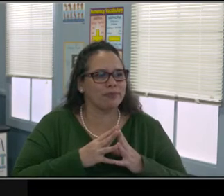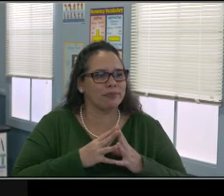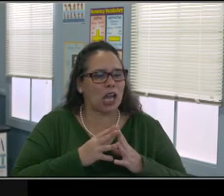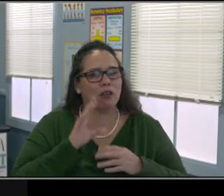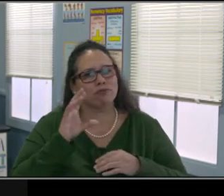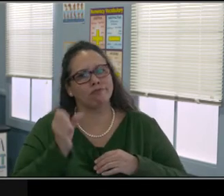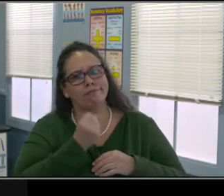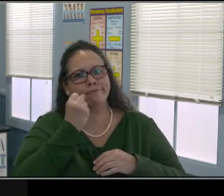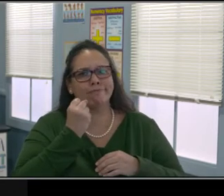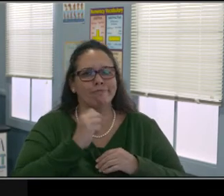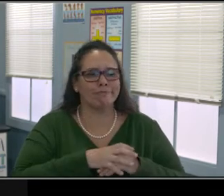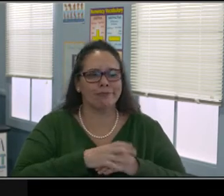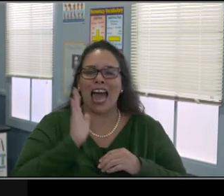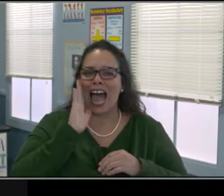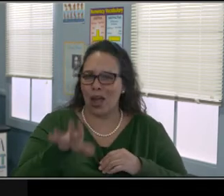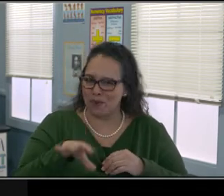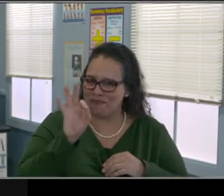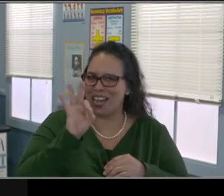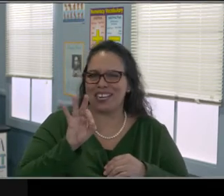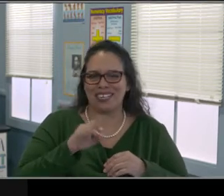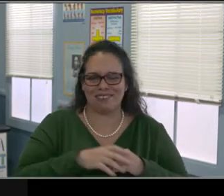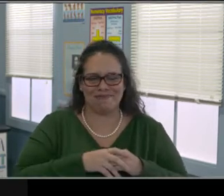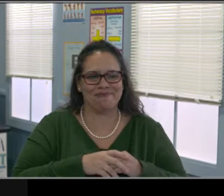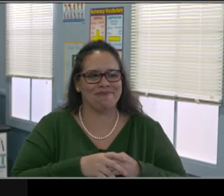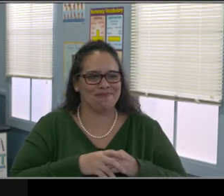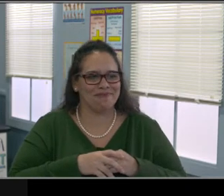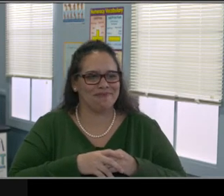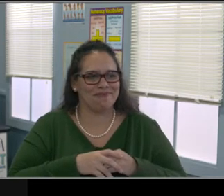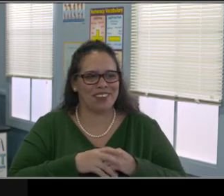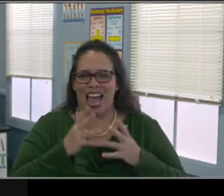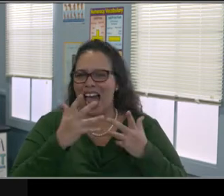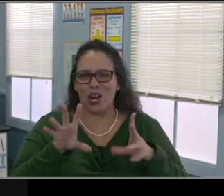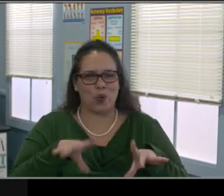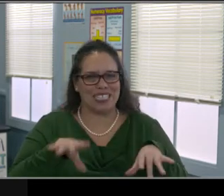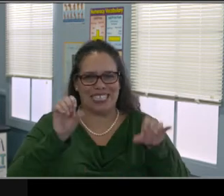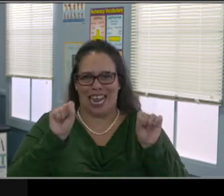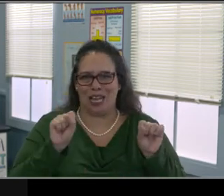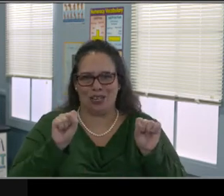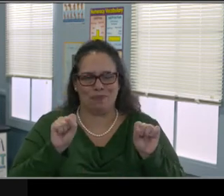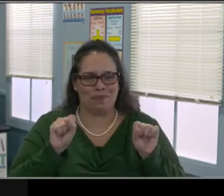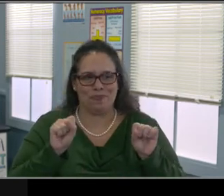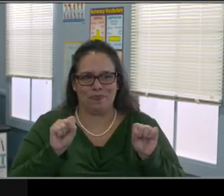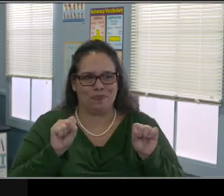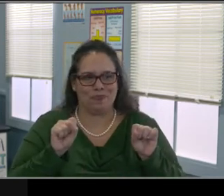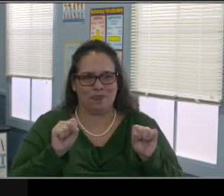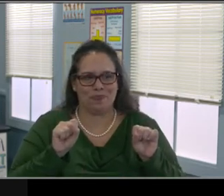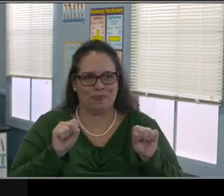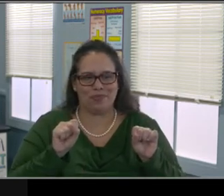Thank you so much. So, one thing that I wanted to mention or our first speaker is to please...